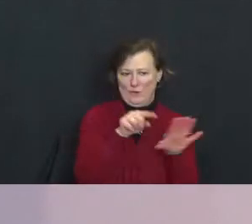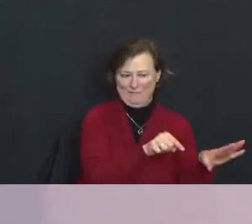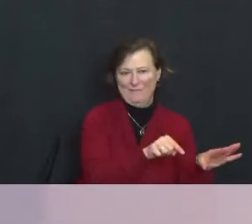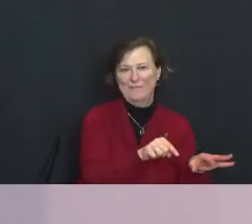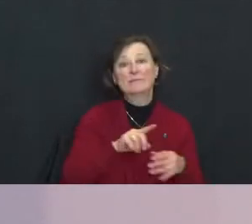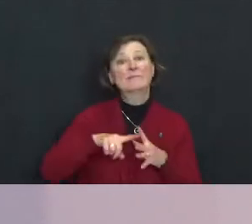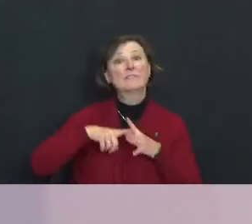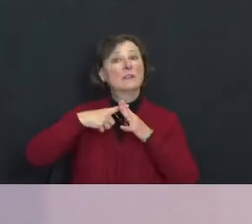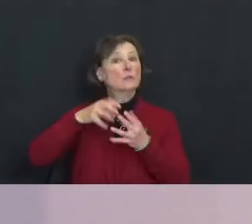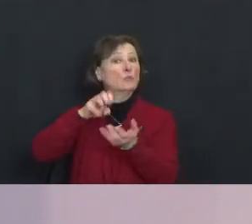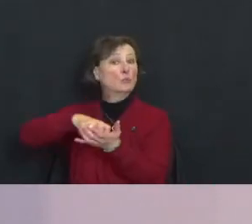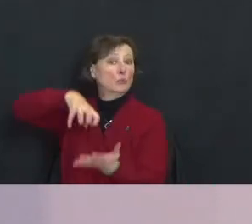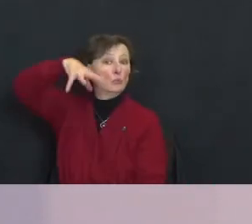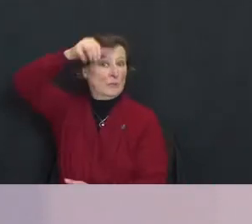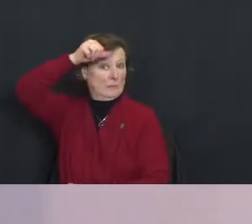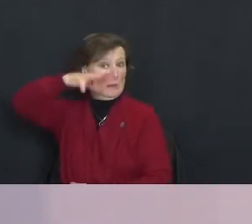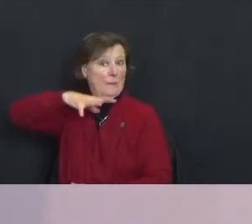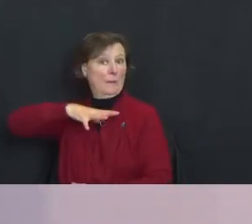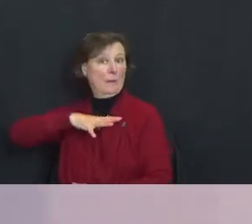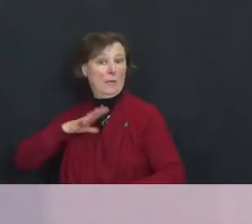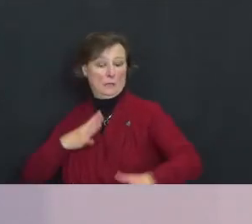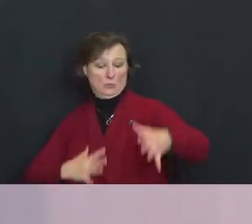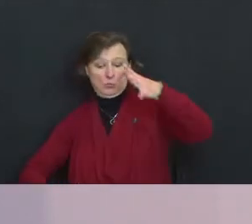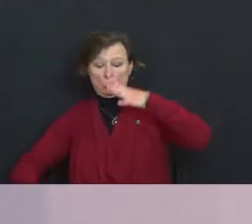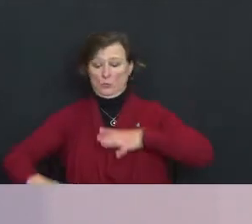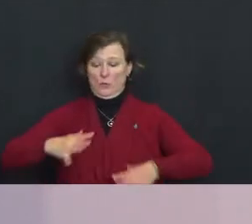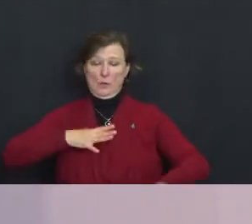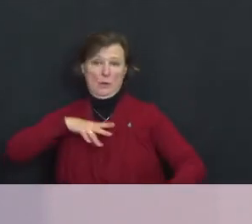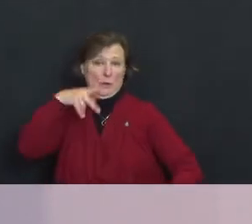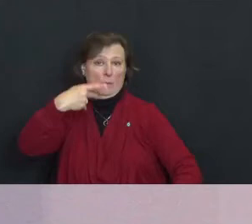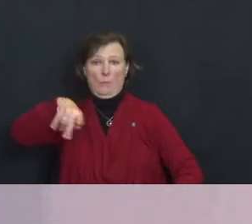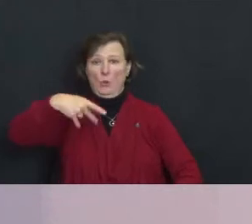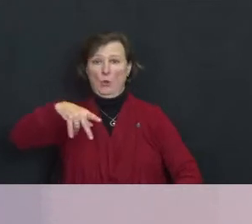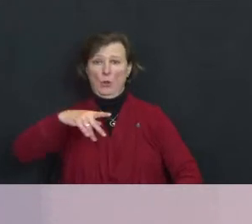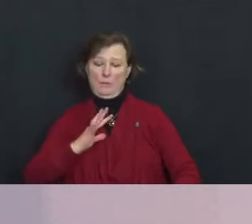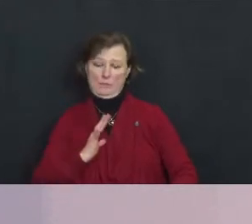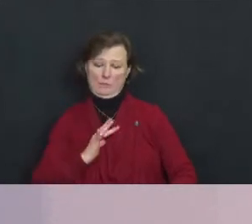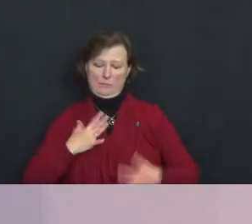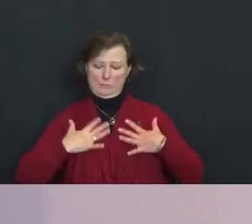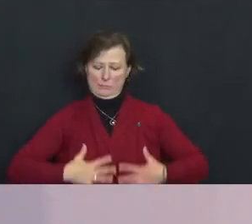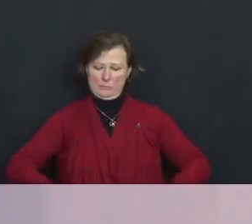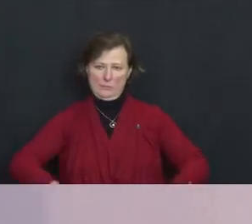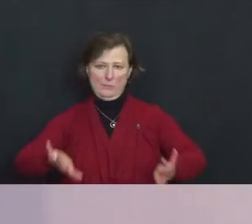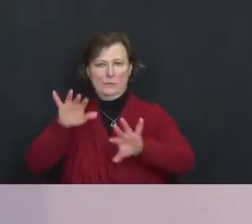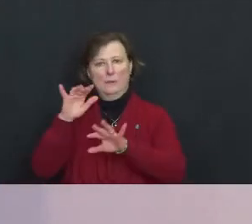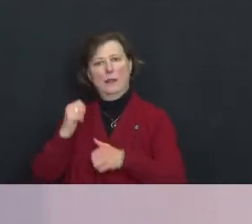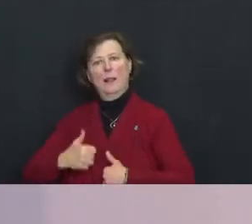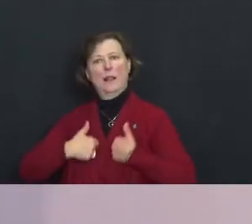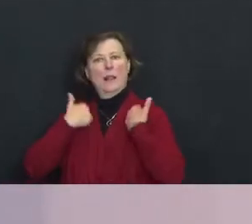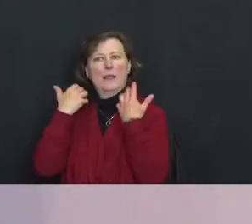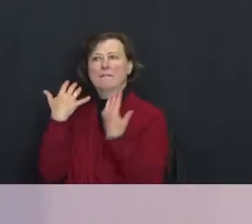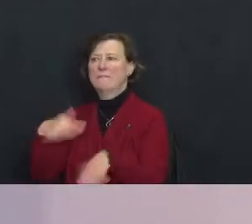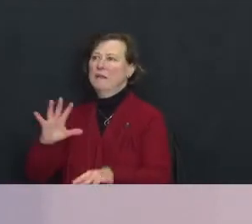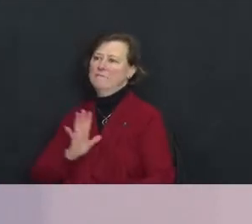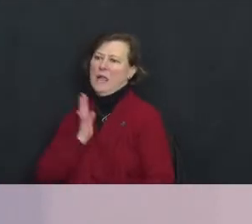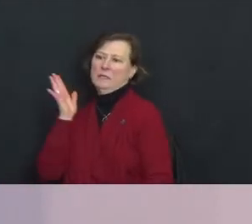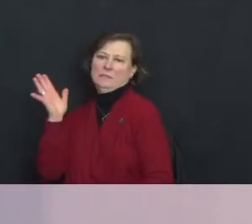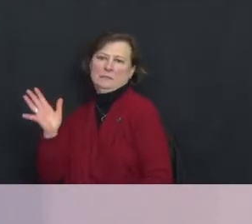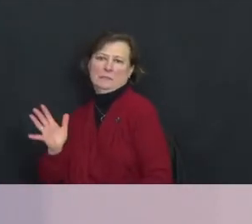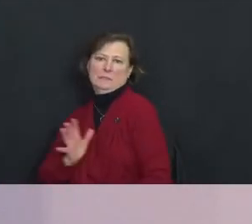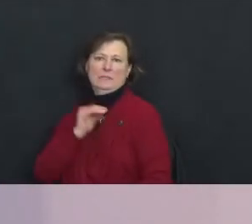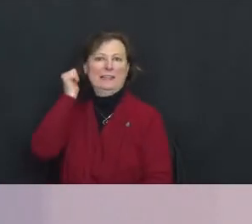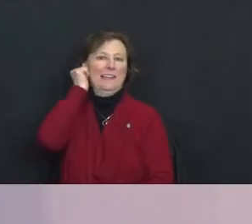There was a rich man who was dressed in purple and fine linen and lived in luxury every day.